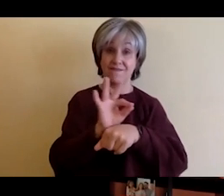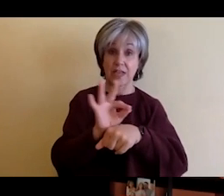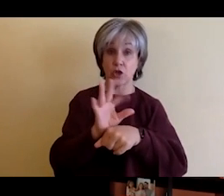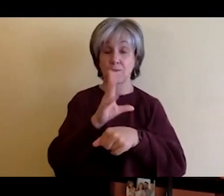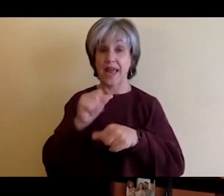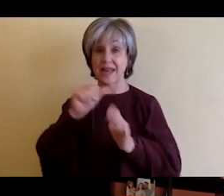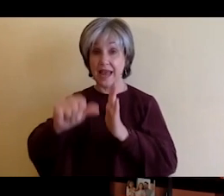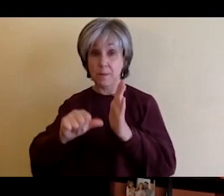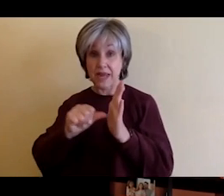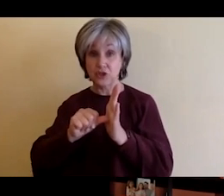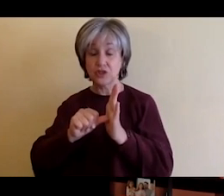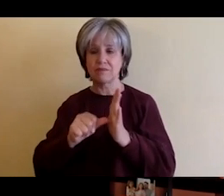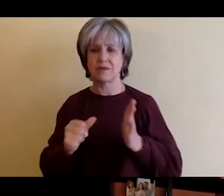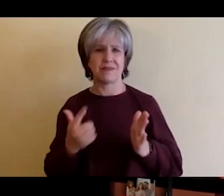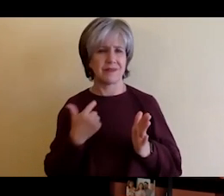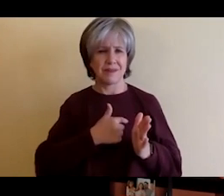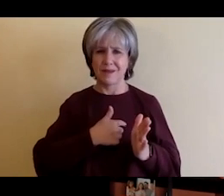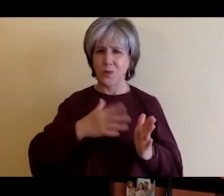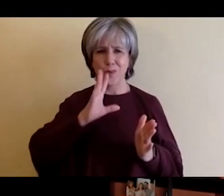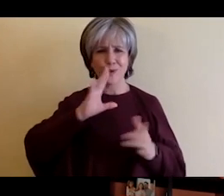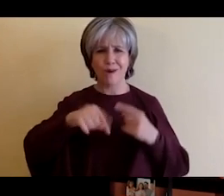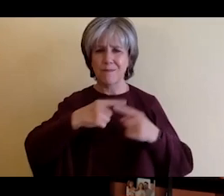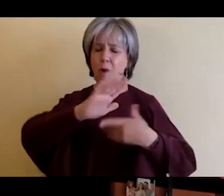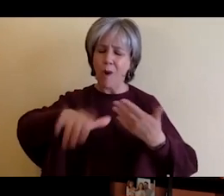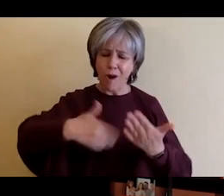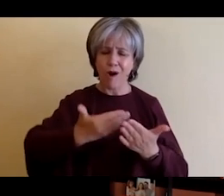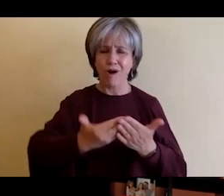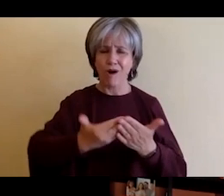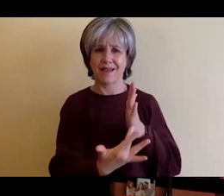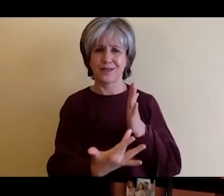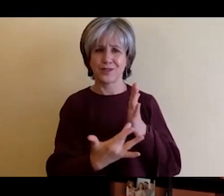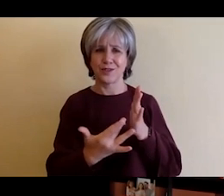technical concepts that are necessary to understand how